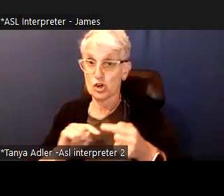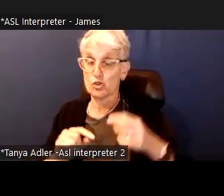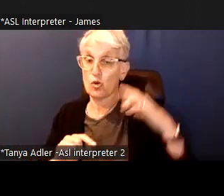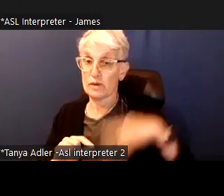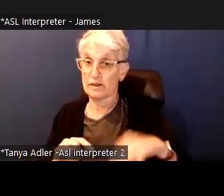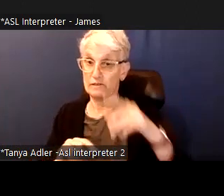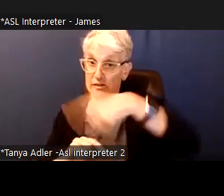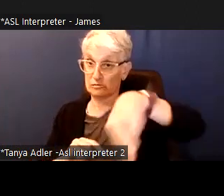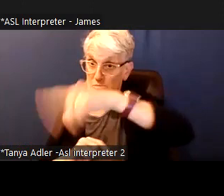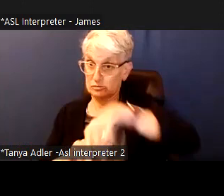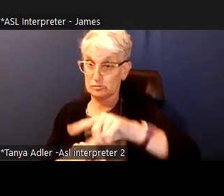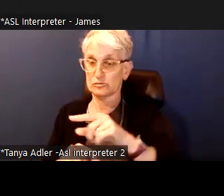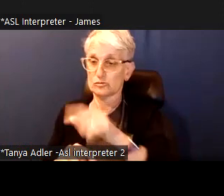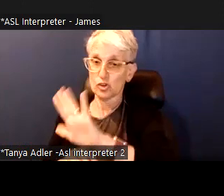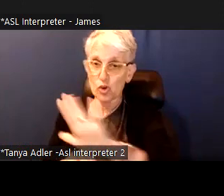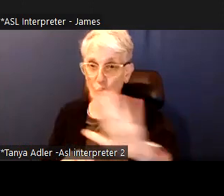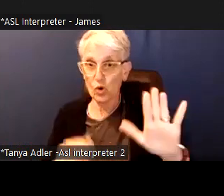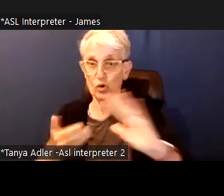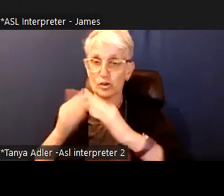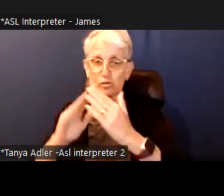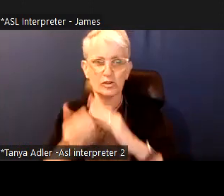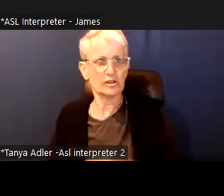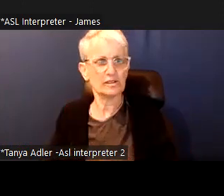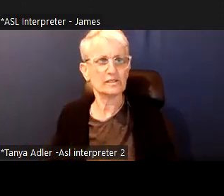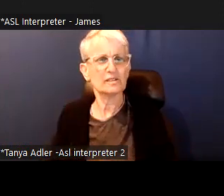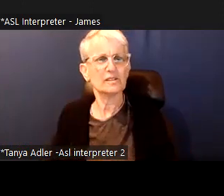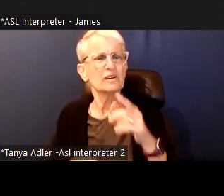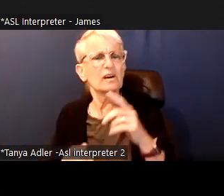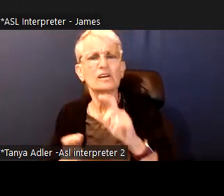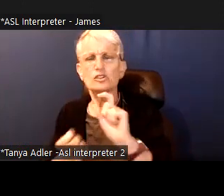On the type of leader we need to build a better, more livable city for all.